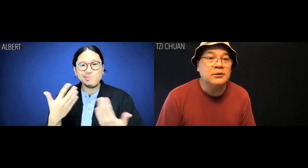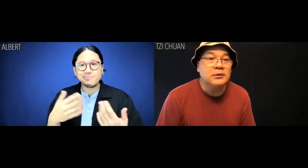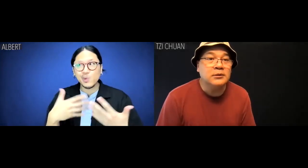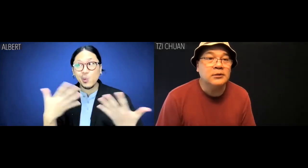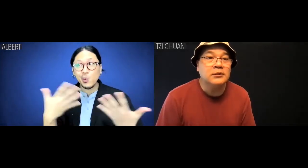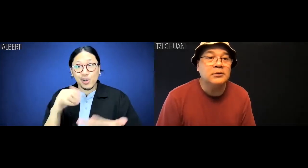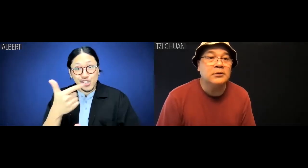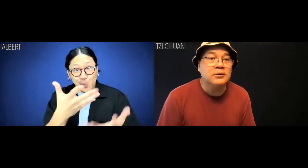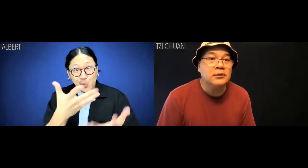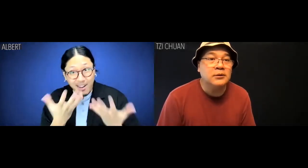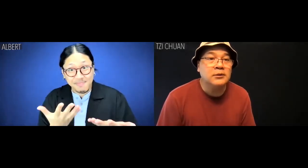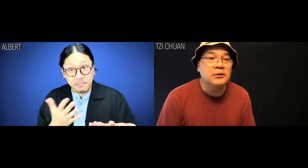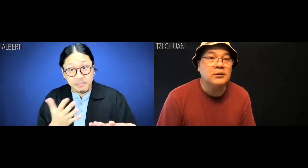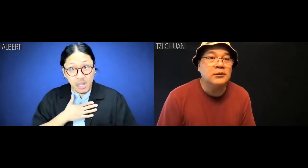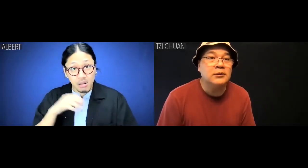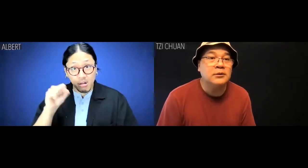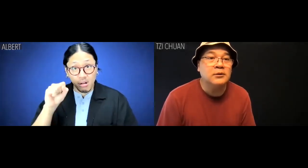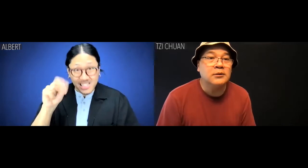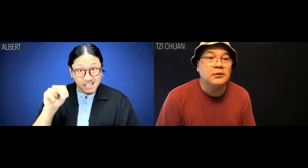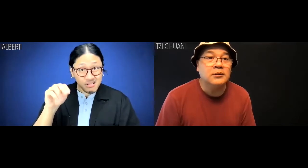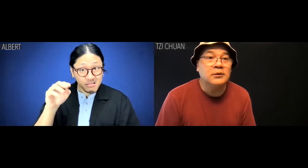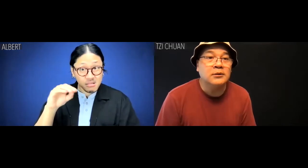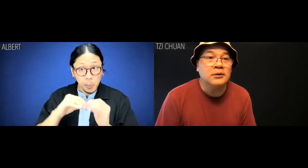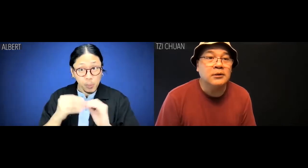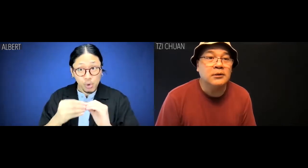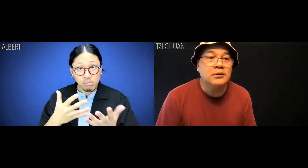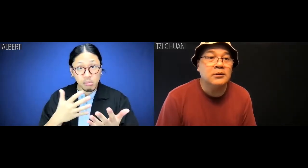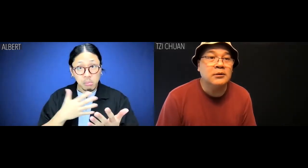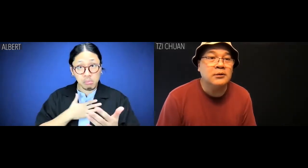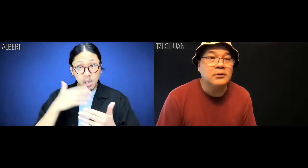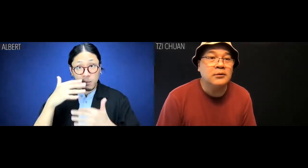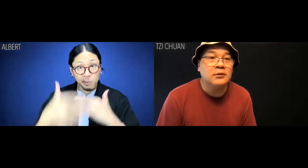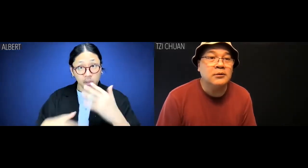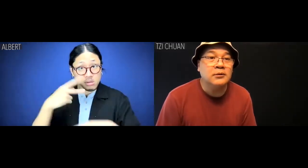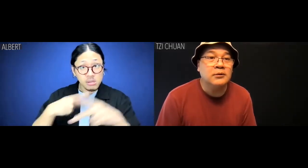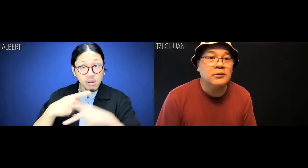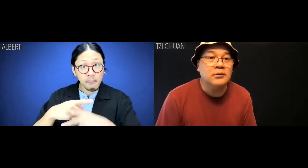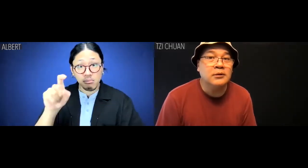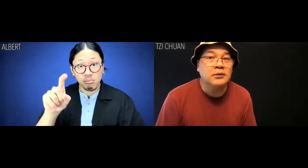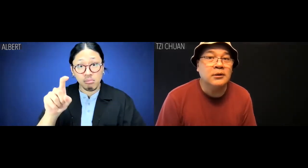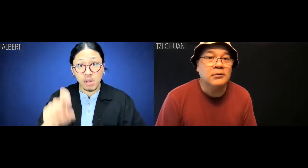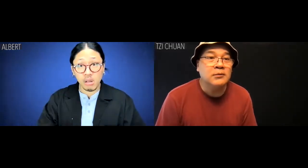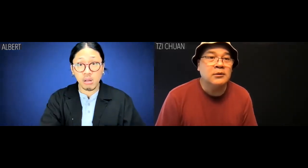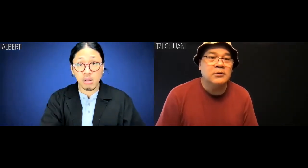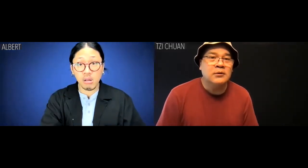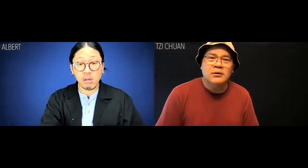What else do you want, pal? My Social Security number? My blood type?